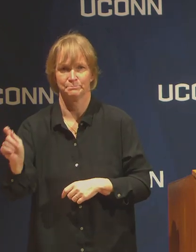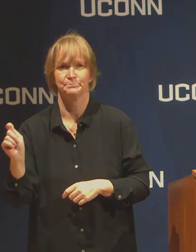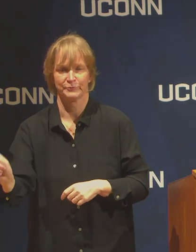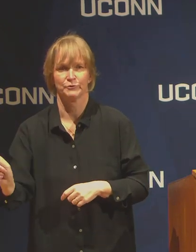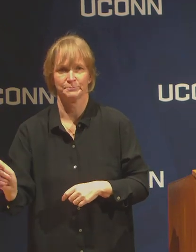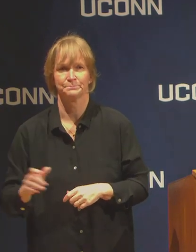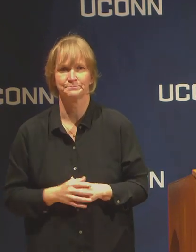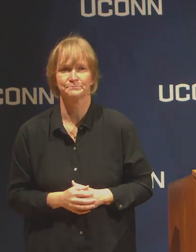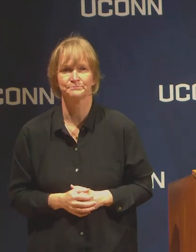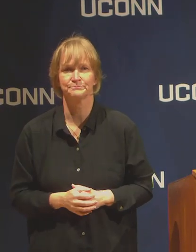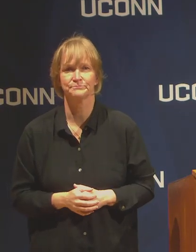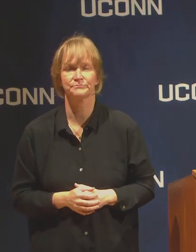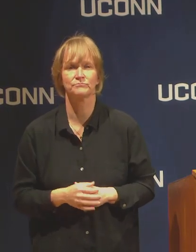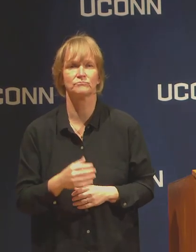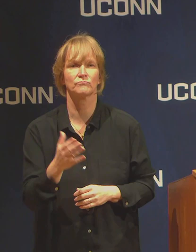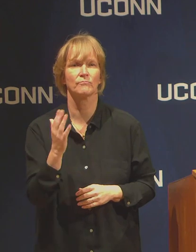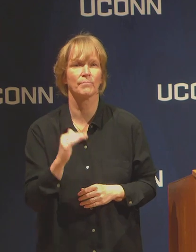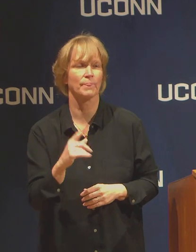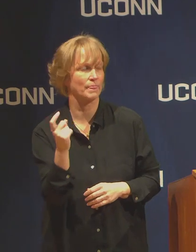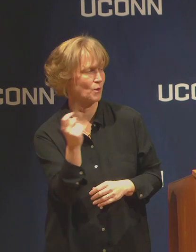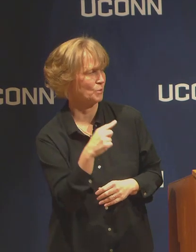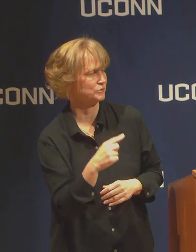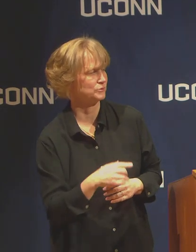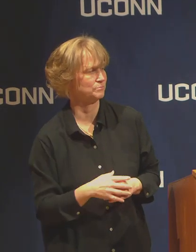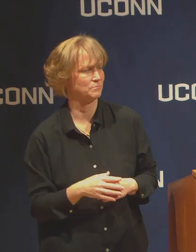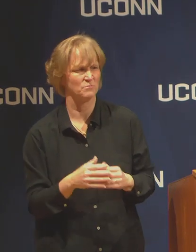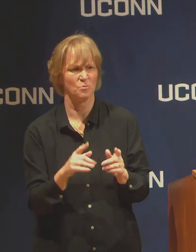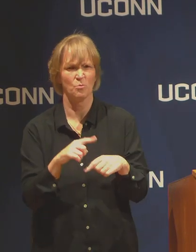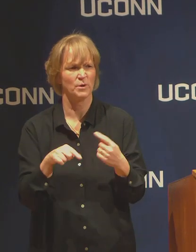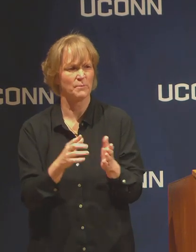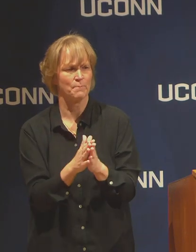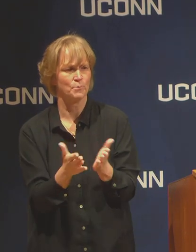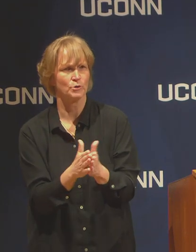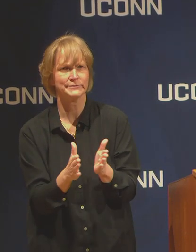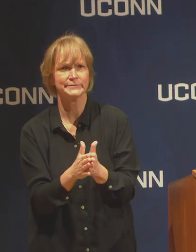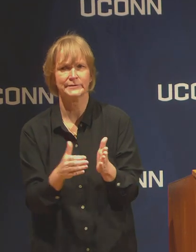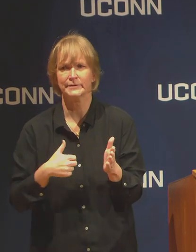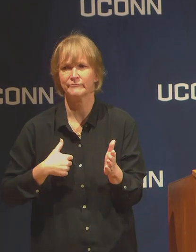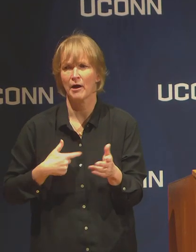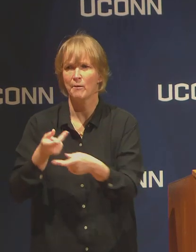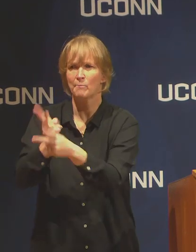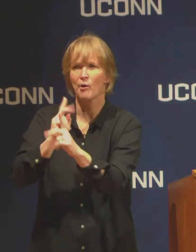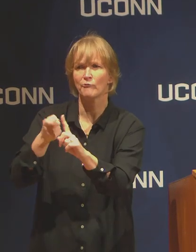What is going to happen with books that have been rented from the library?